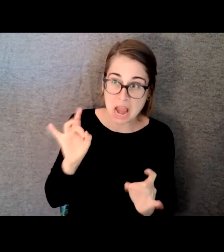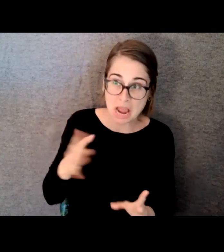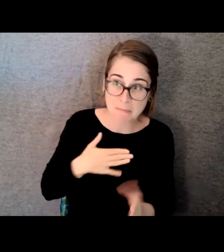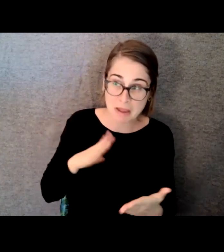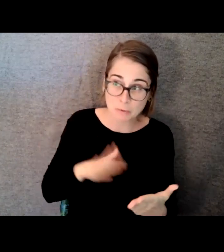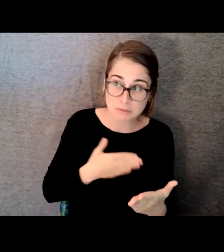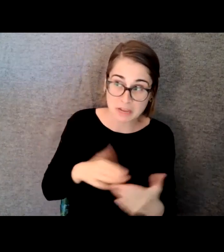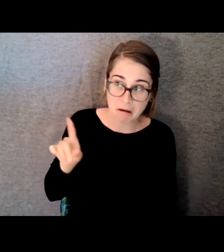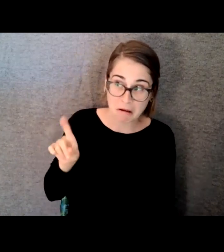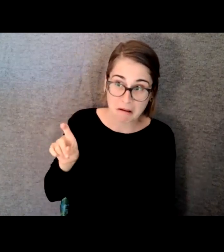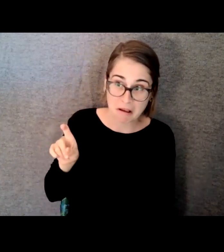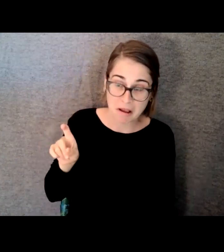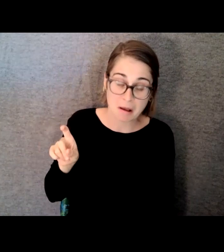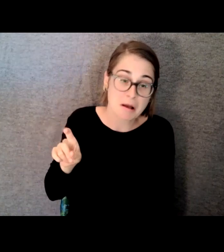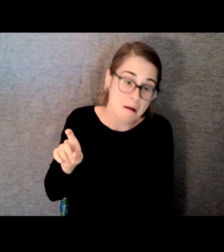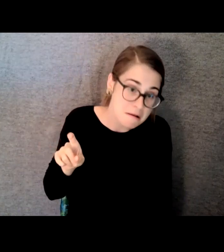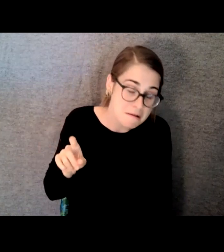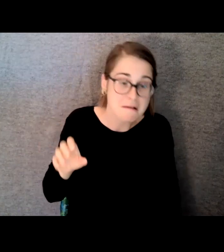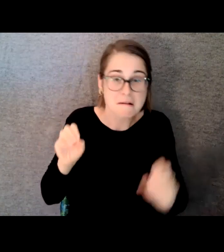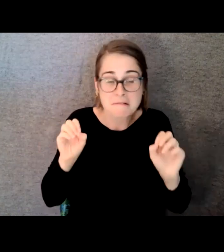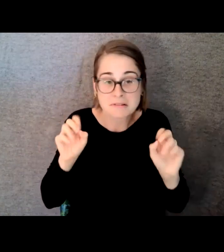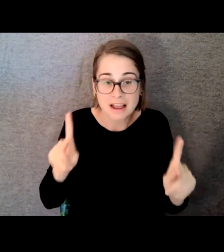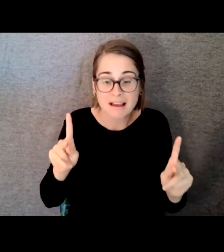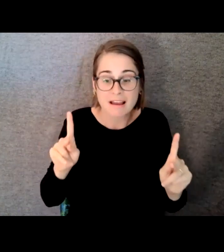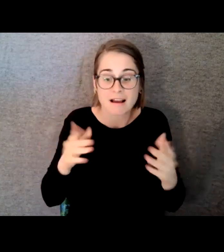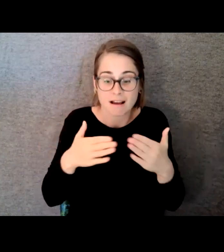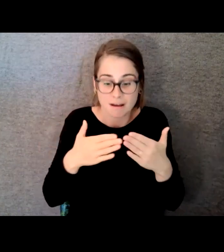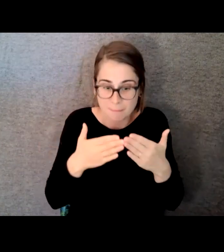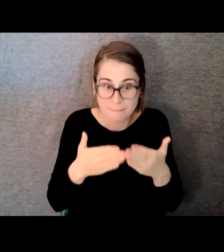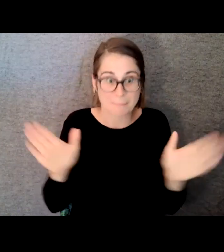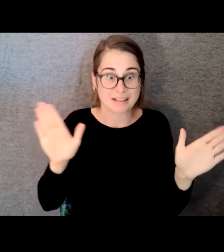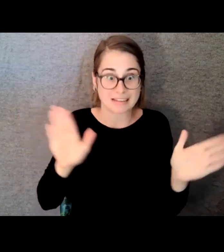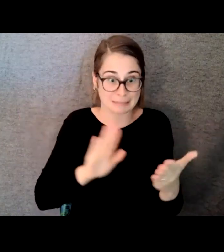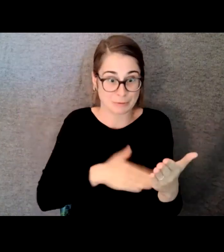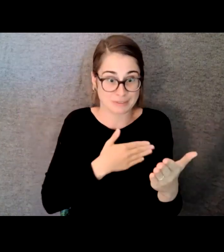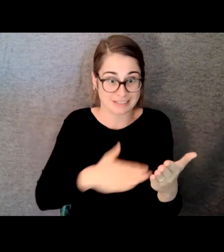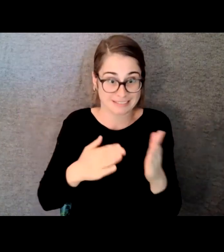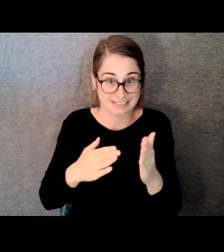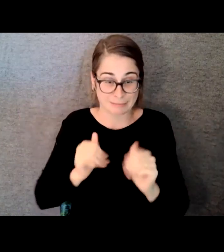next stage of course was to get out and perform, which was just I couldn't think of anything